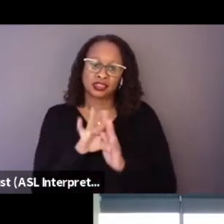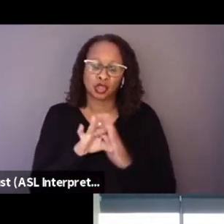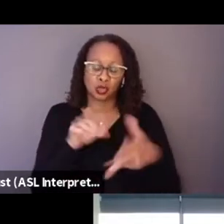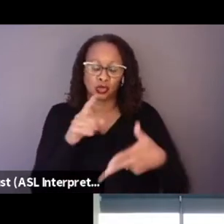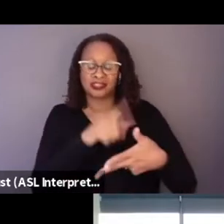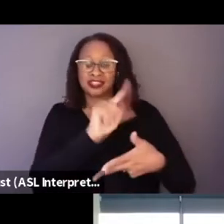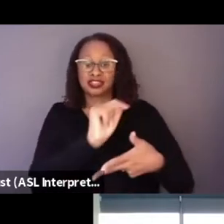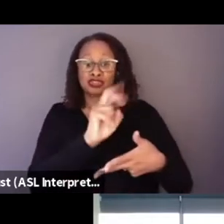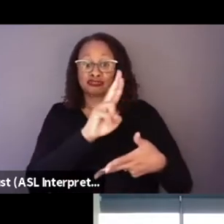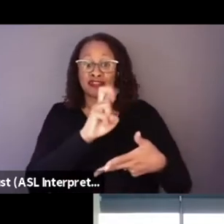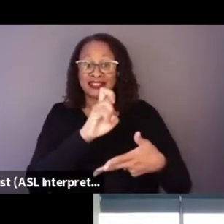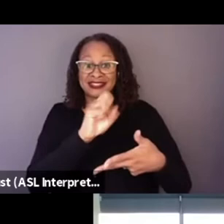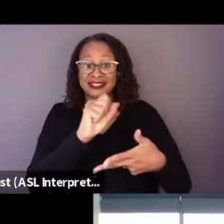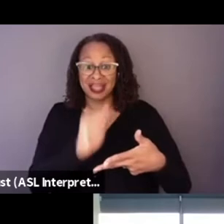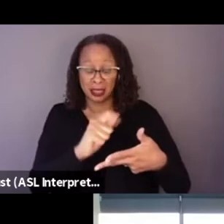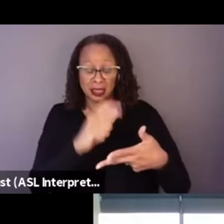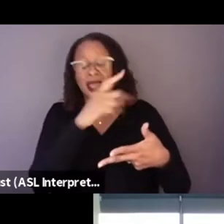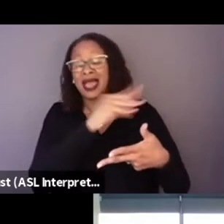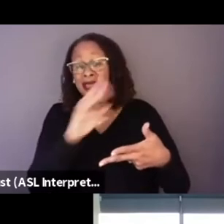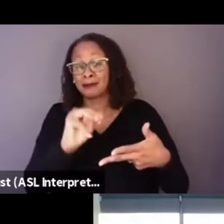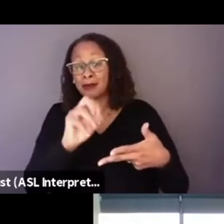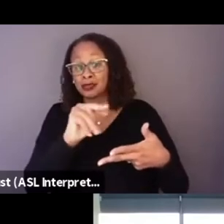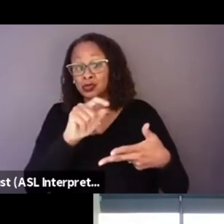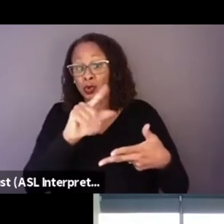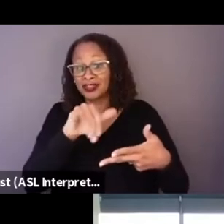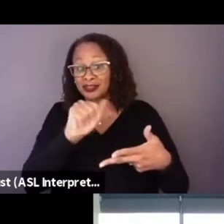because they are a couple, because there's a love story in the middle